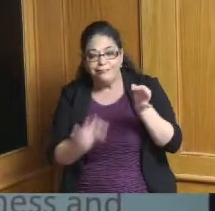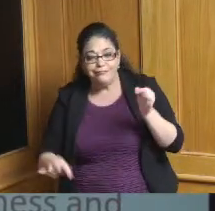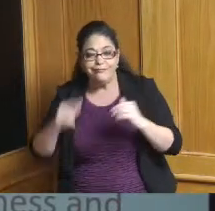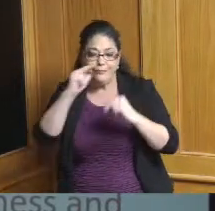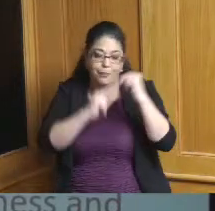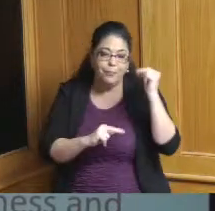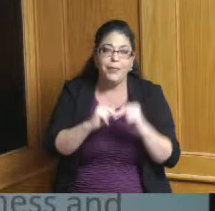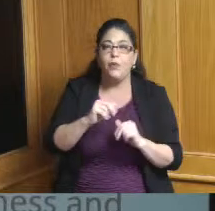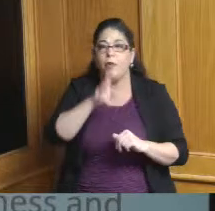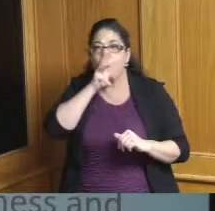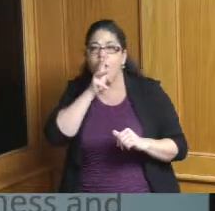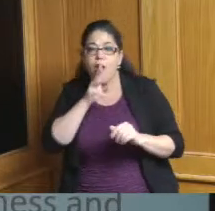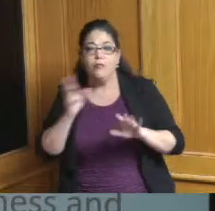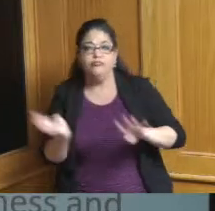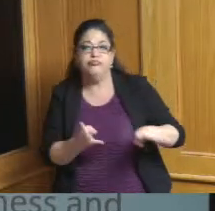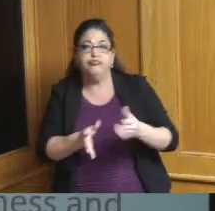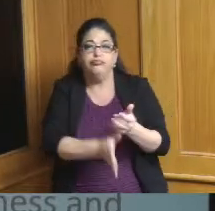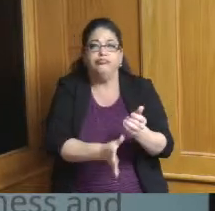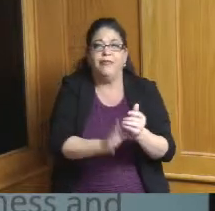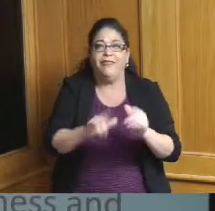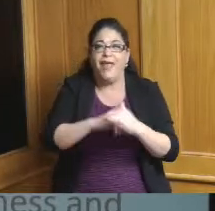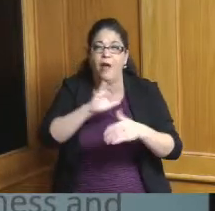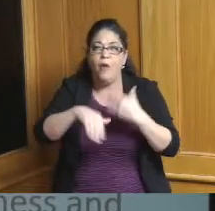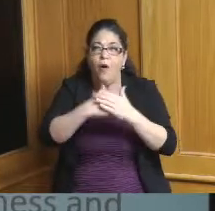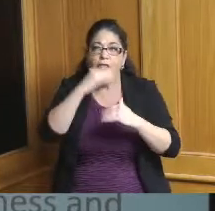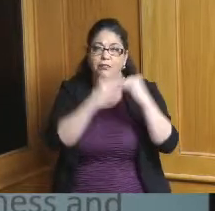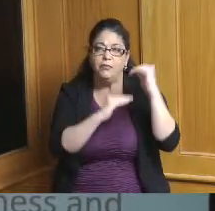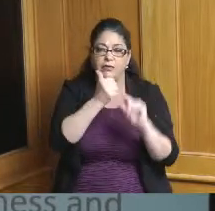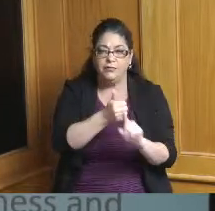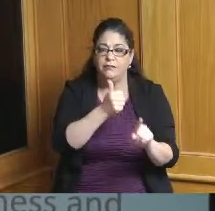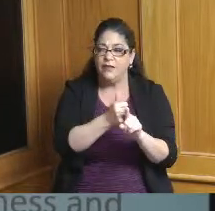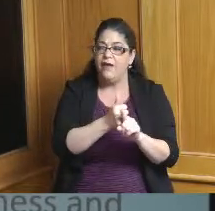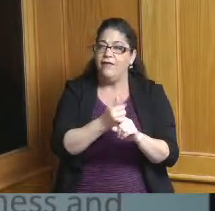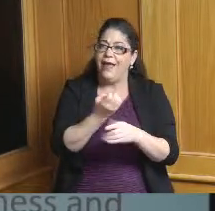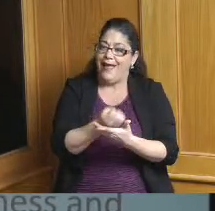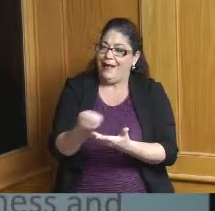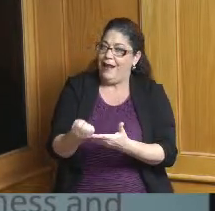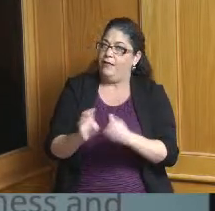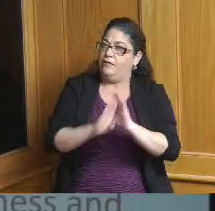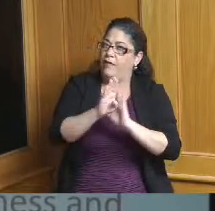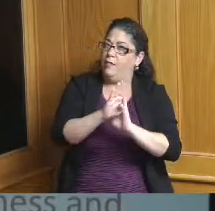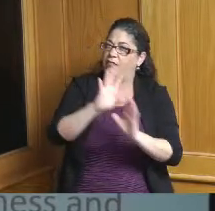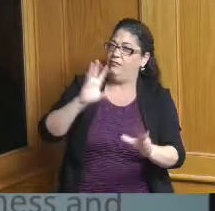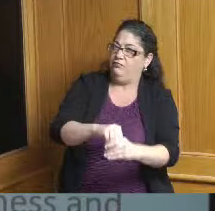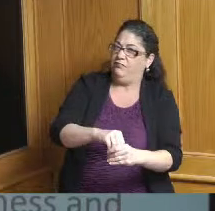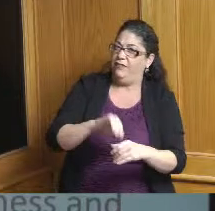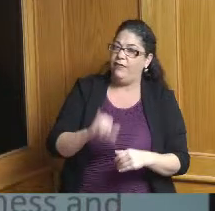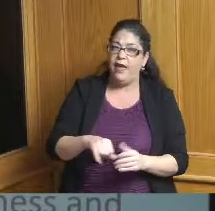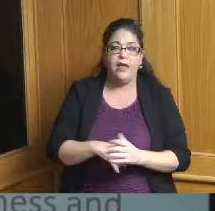capacity to do economic development that really need to be attended to again the sort of levy was